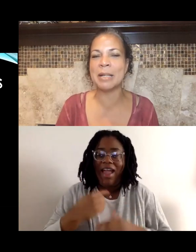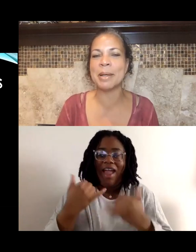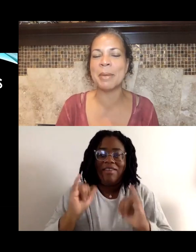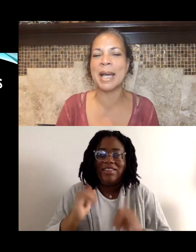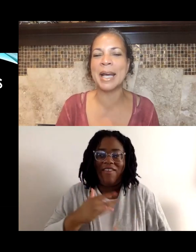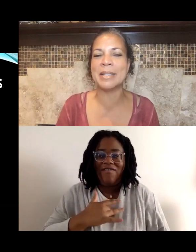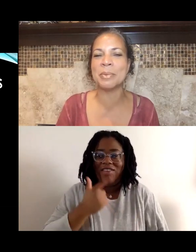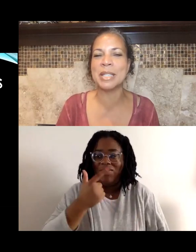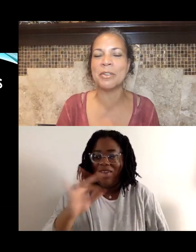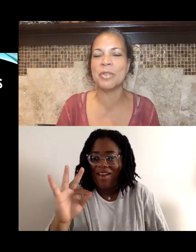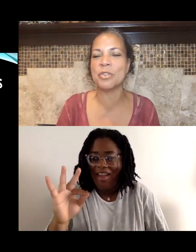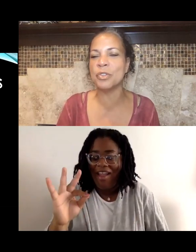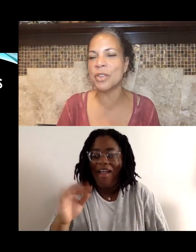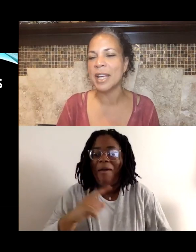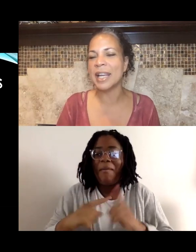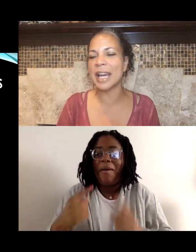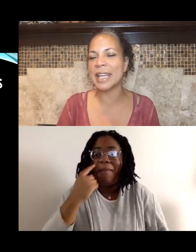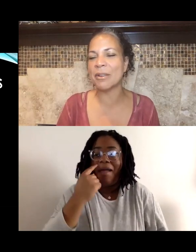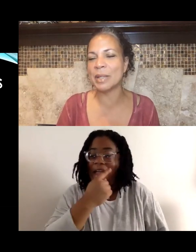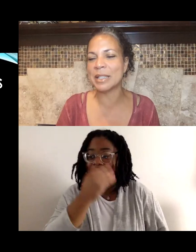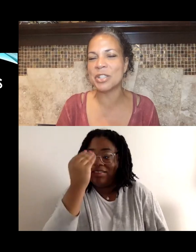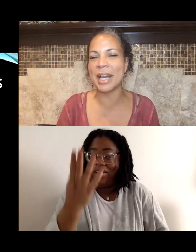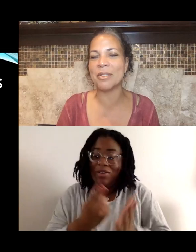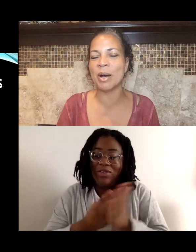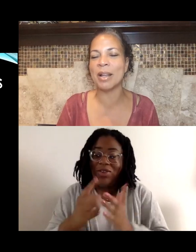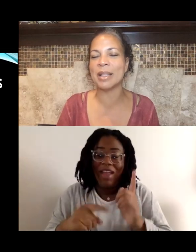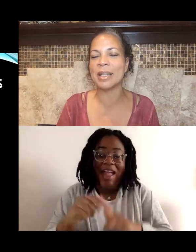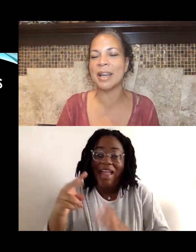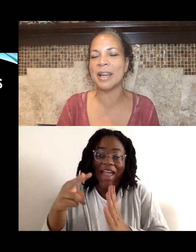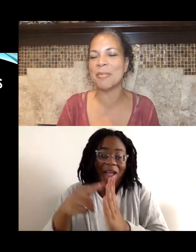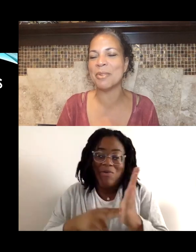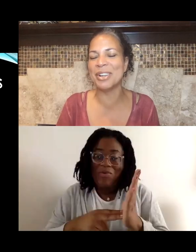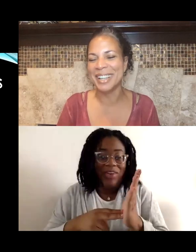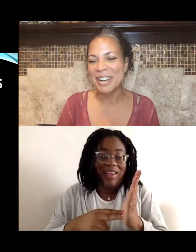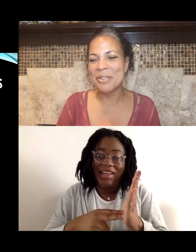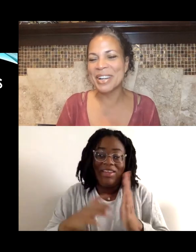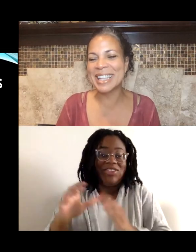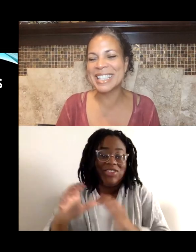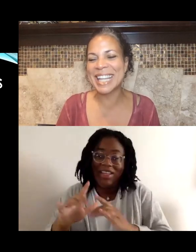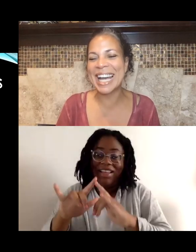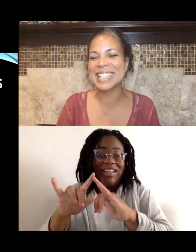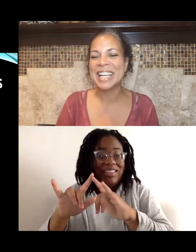but my eyes will tell you the truth. And I can't read a chat while we're in this class.